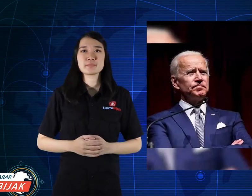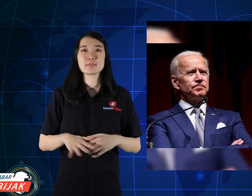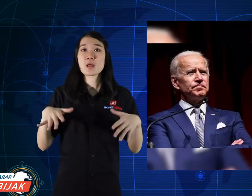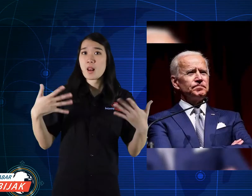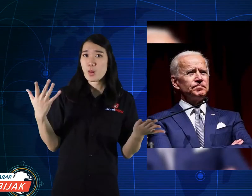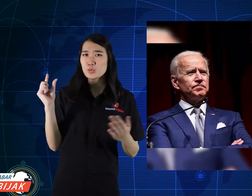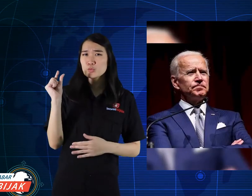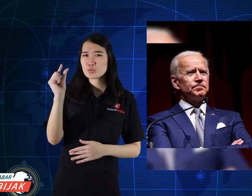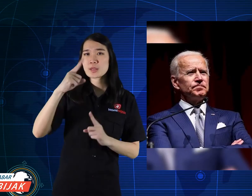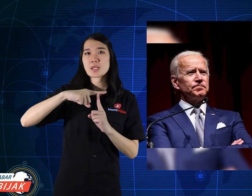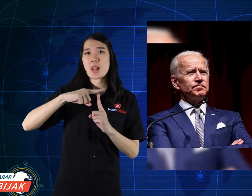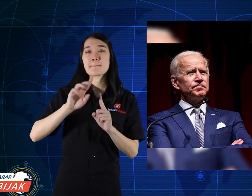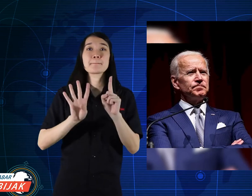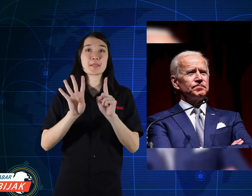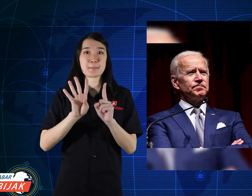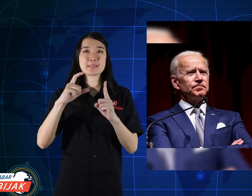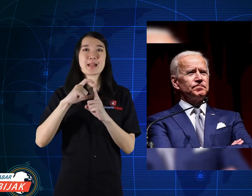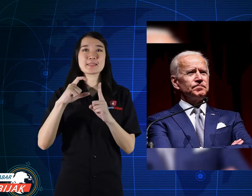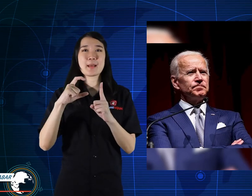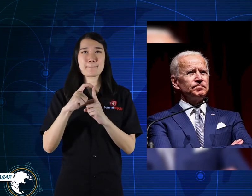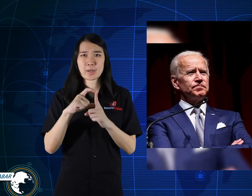Then, on December 14th,